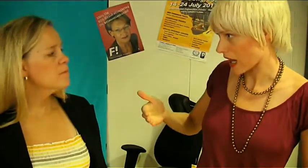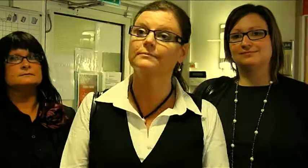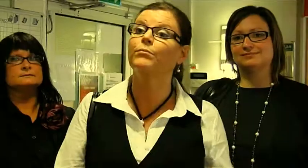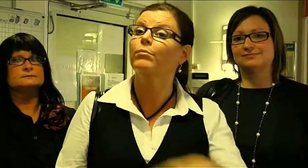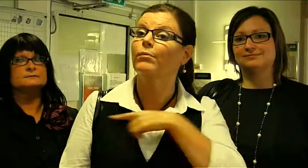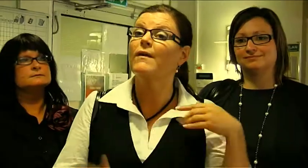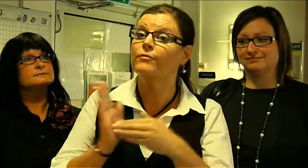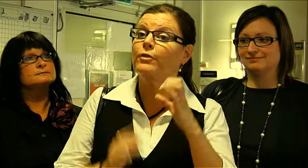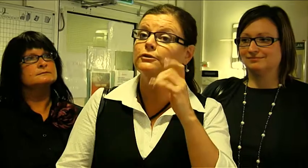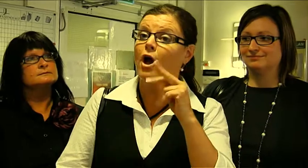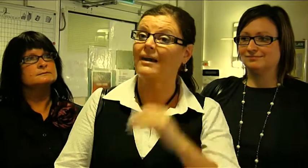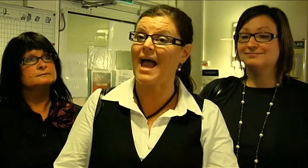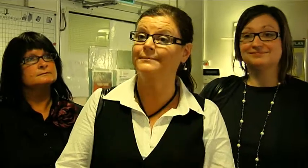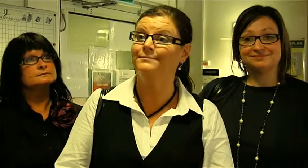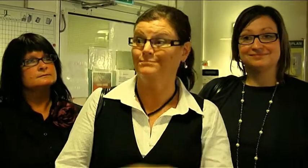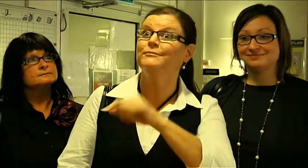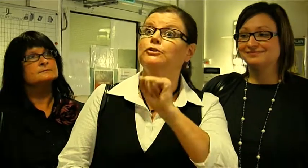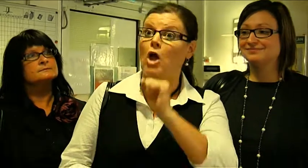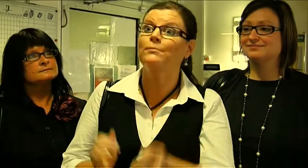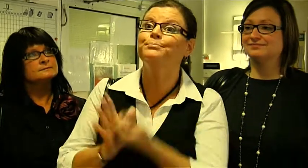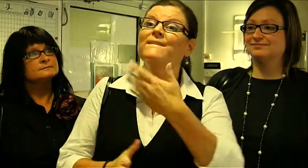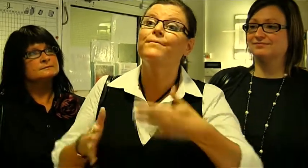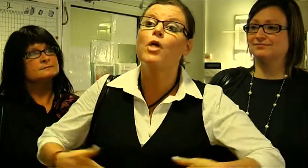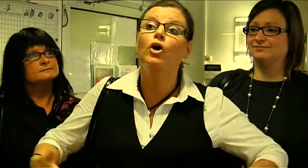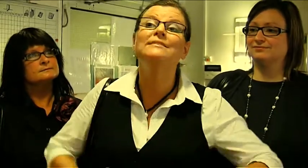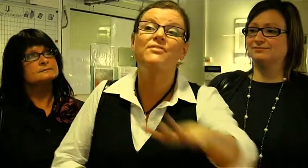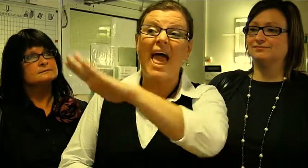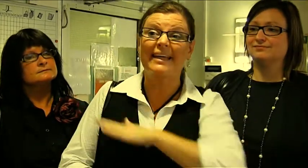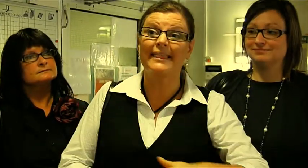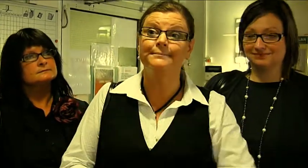We from Skara are gonna open an amusement park.